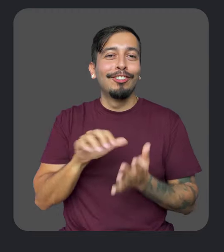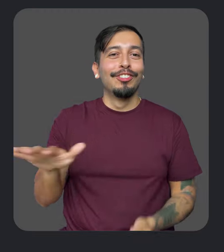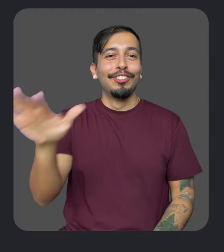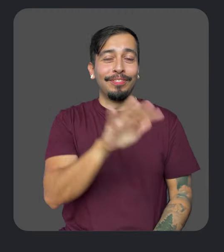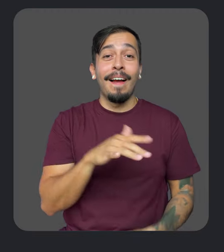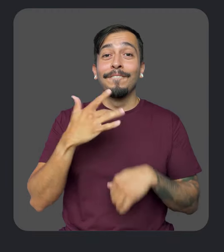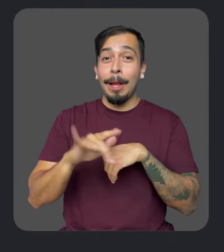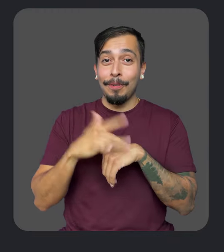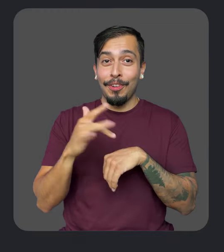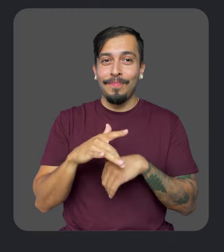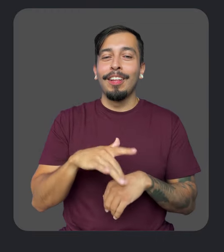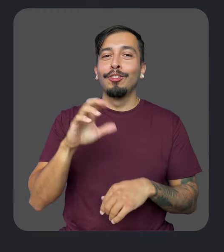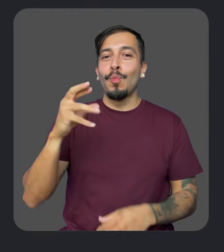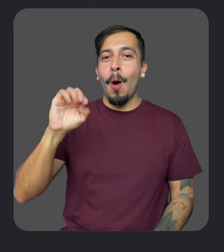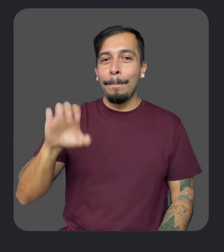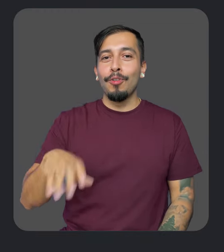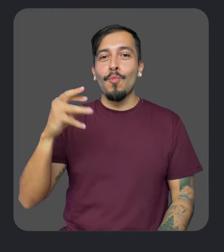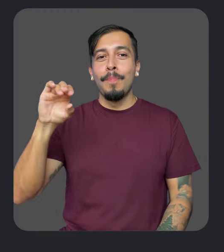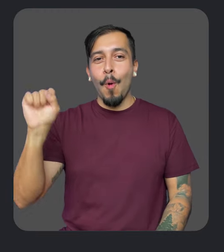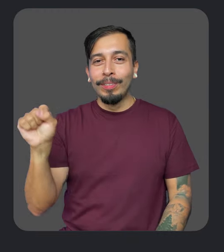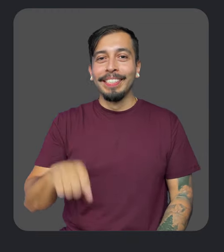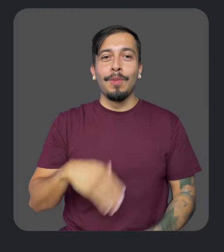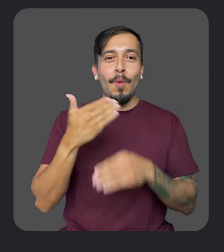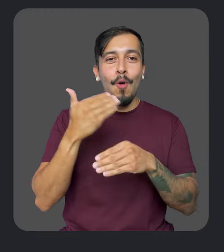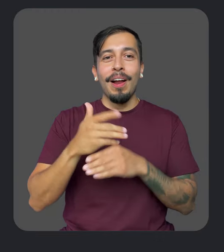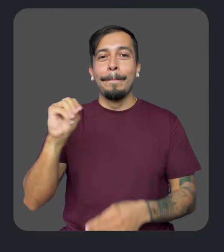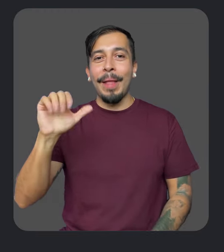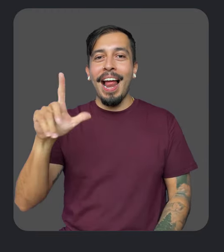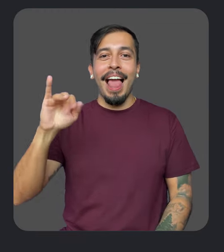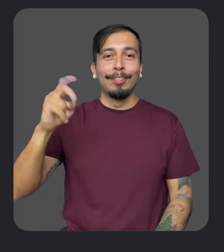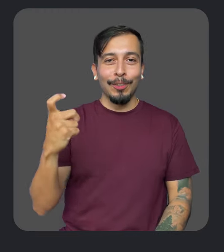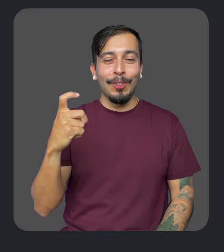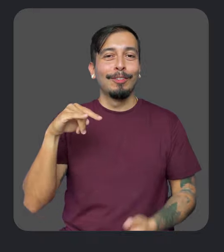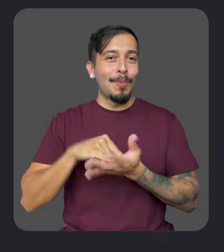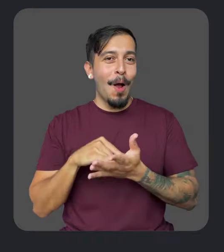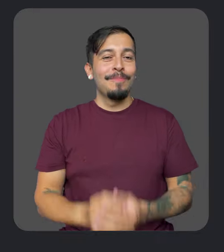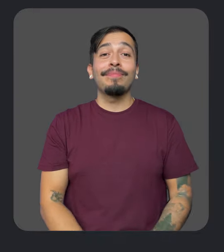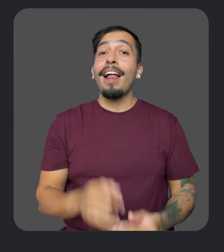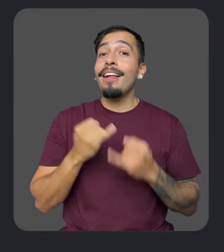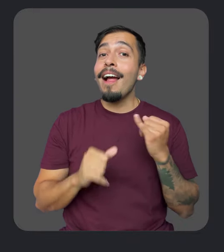This update is available across Chrome on ChromeOS, Windows, Mac, Linux, and Android. Last but not least,